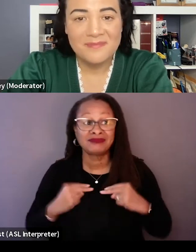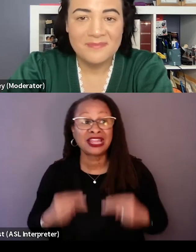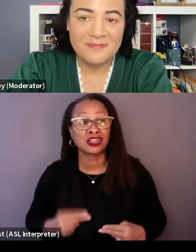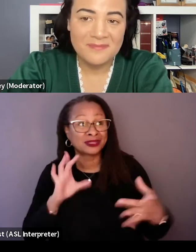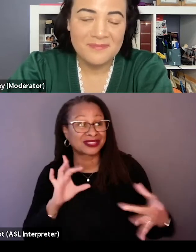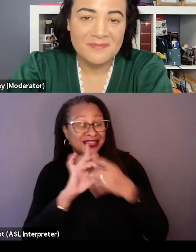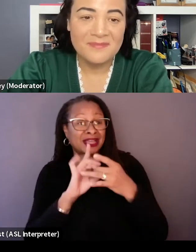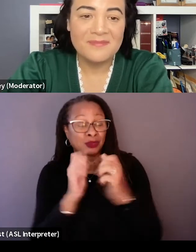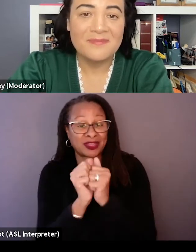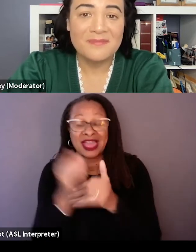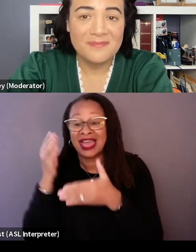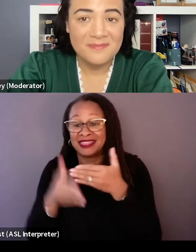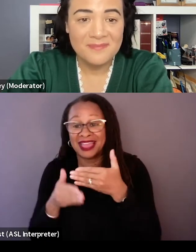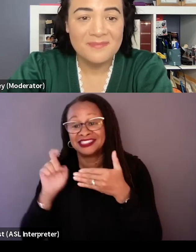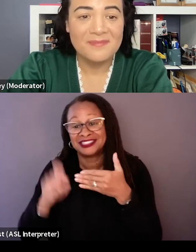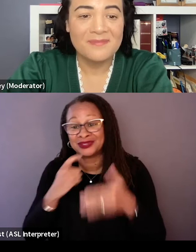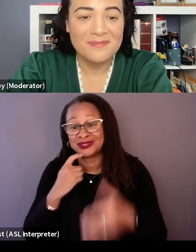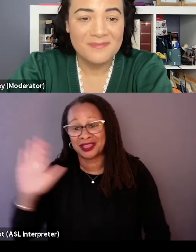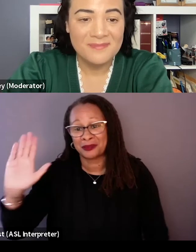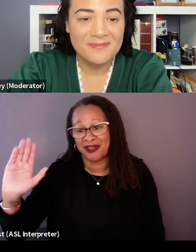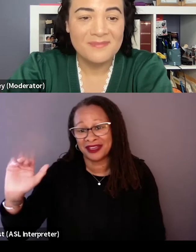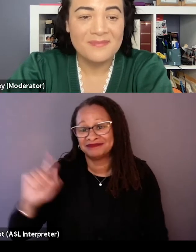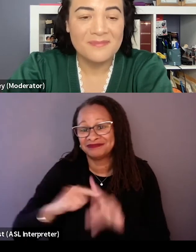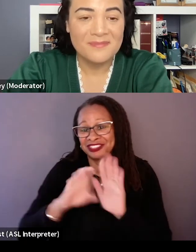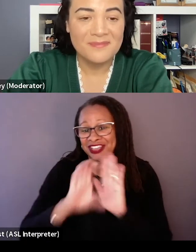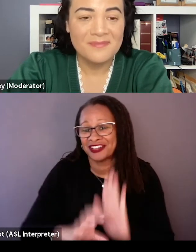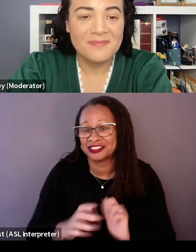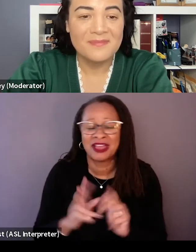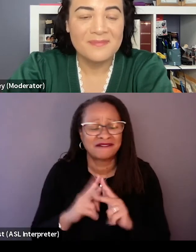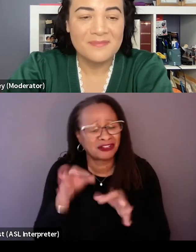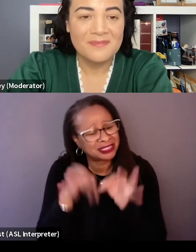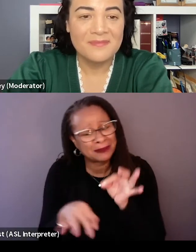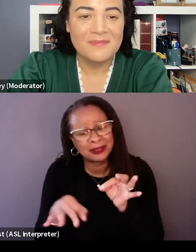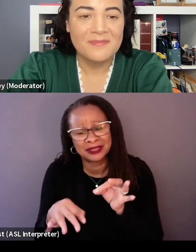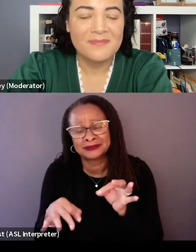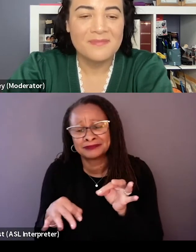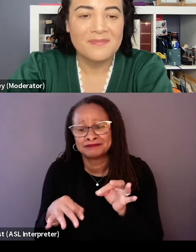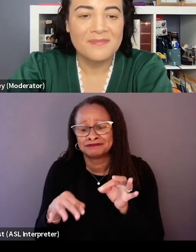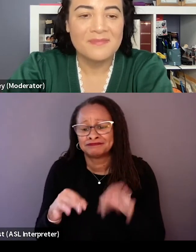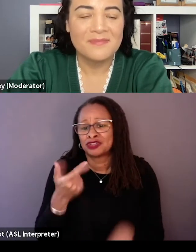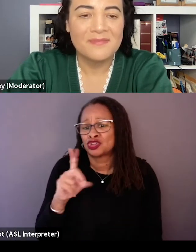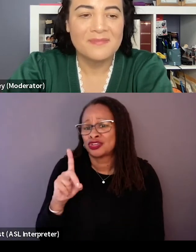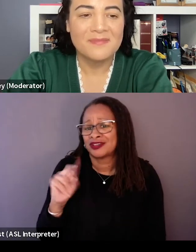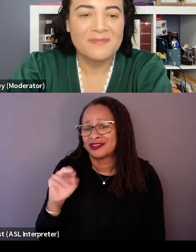And then at the end, you have to say goodbye to that character. Like very simply that's what "Goodnight Oppy" is about.